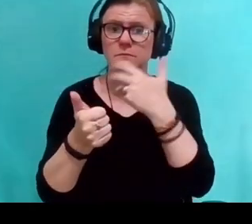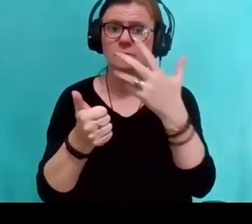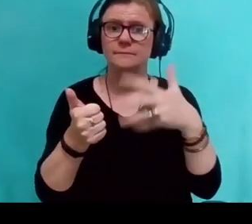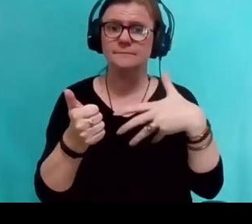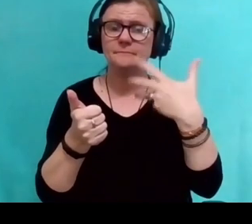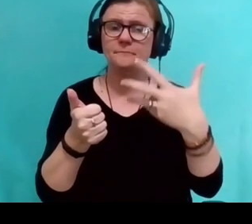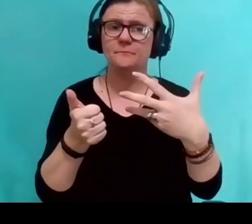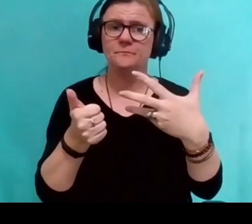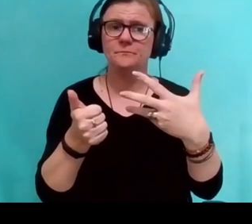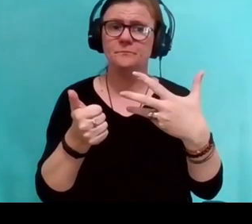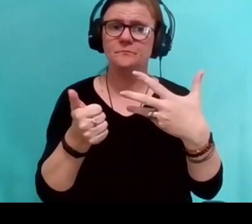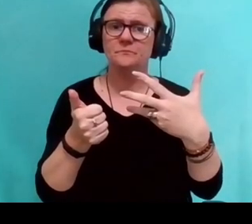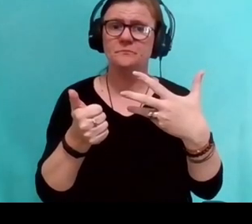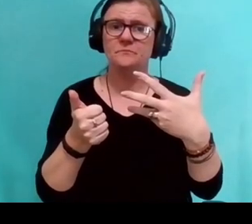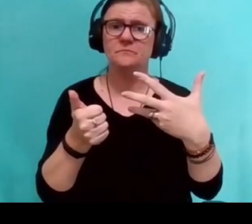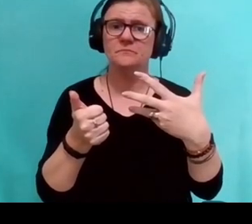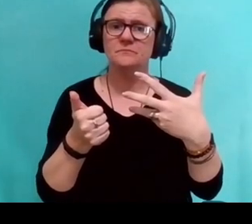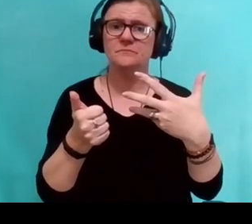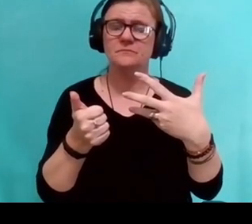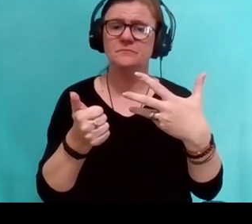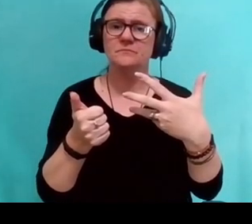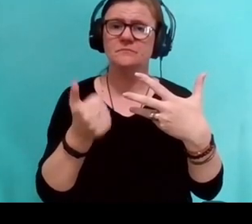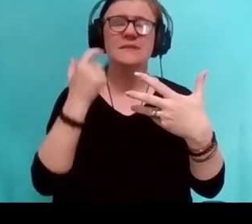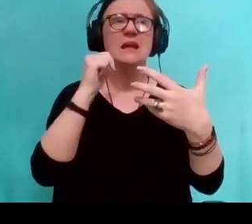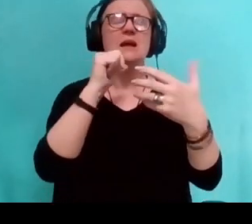tearfully delivered exhortations,